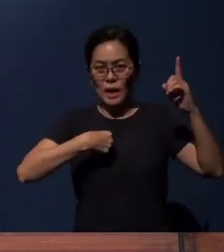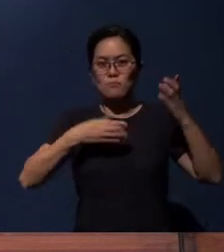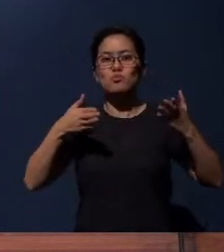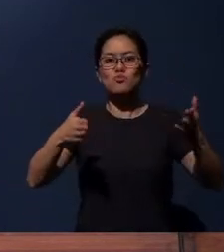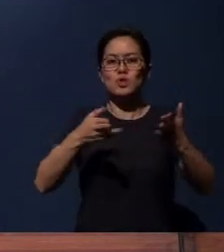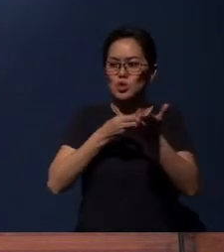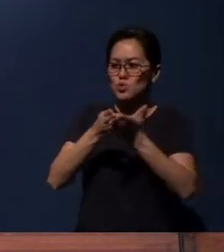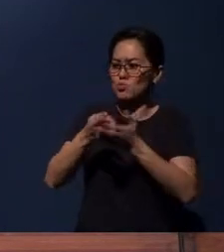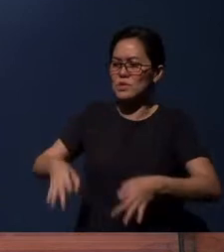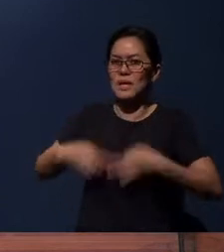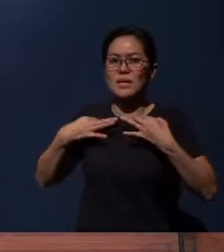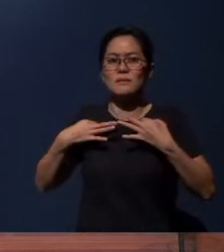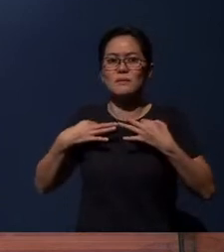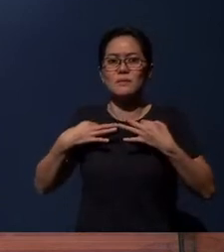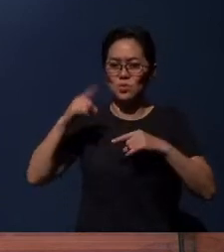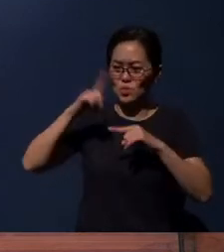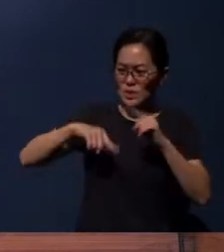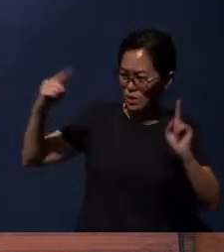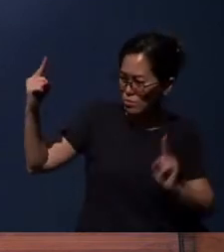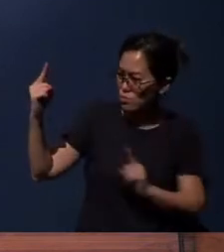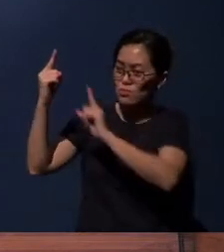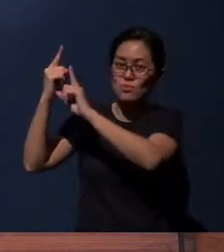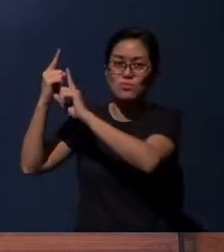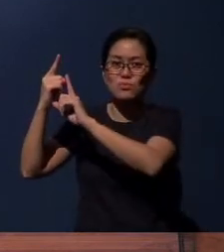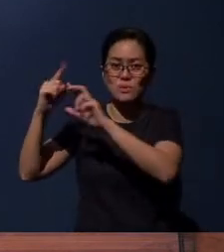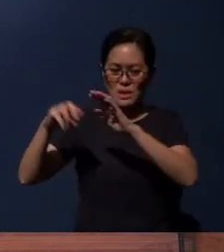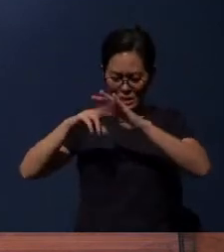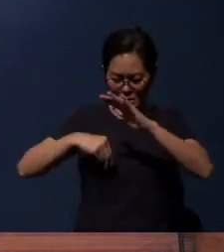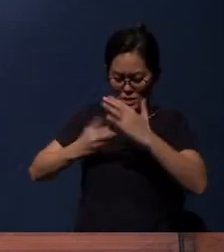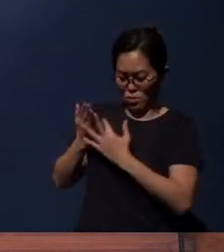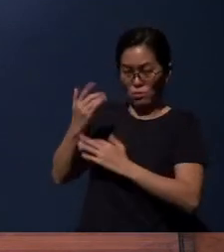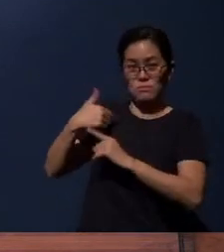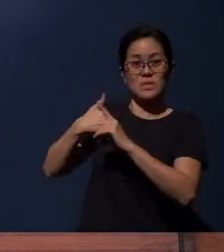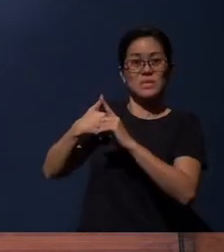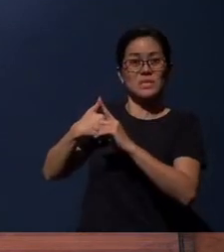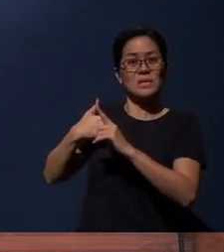No man comes to the Father except through Me.”